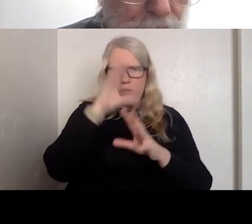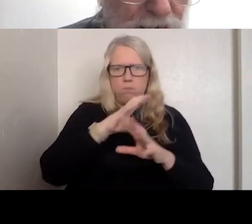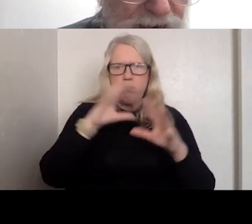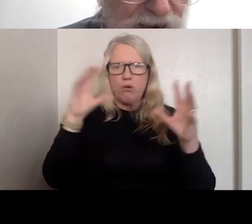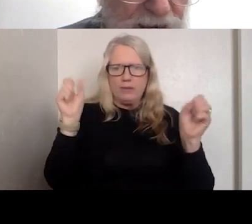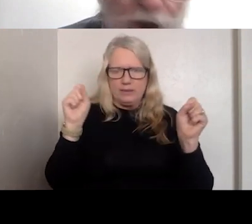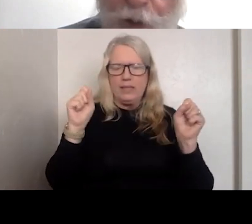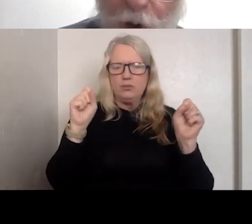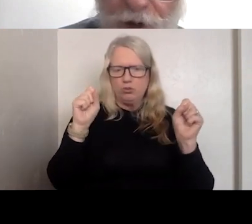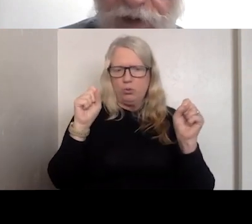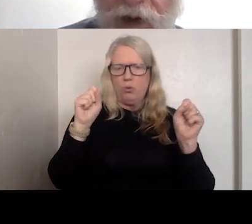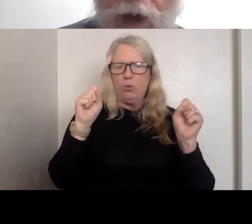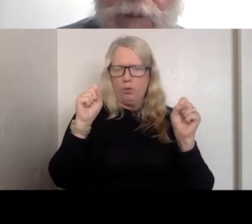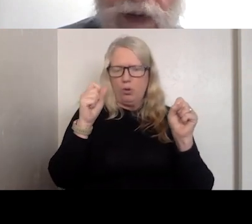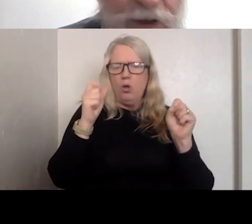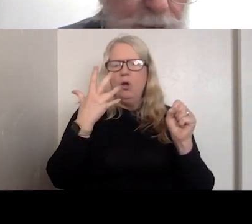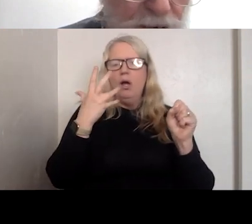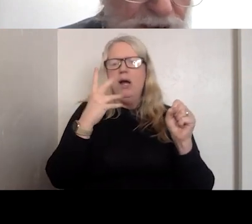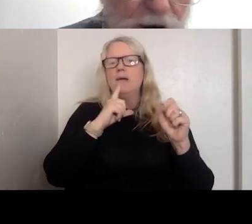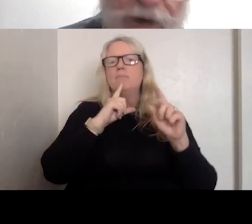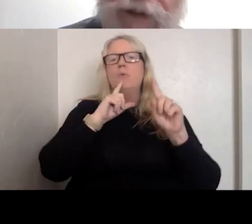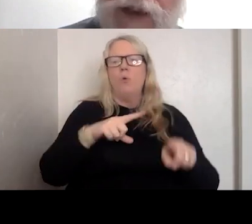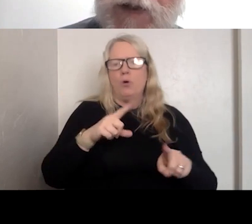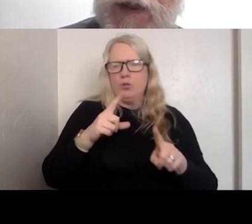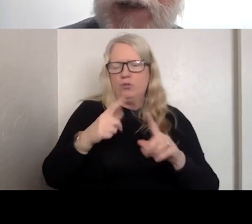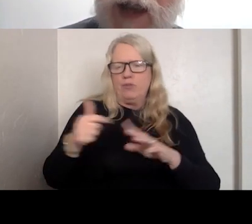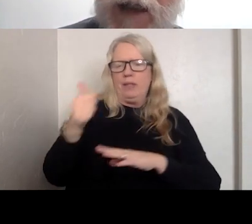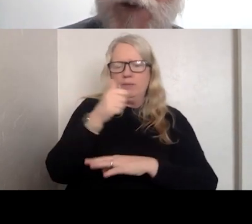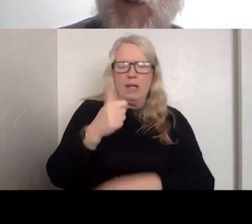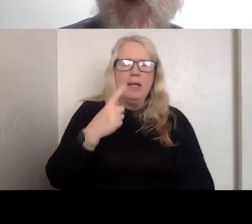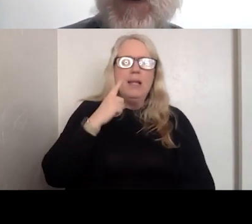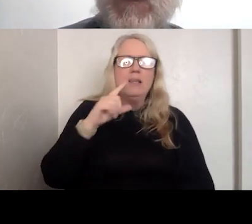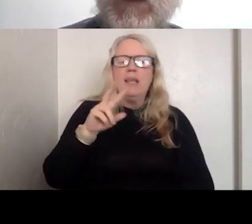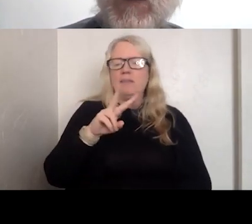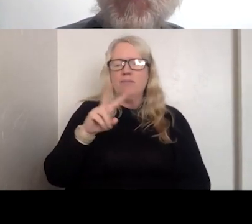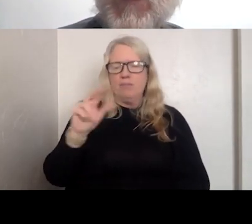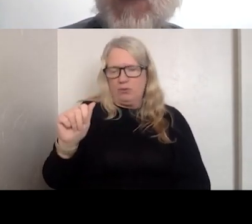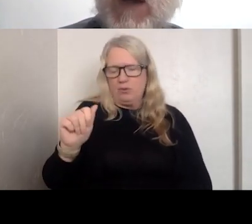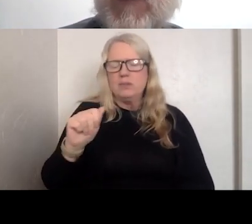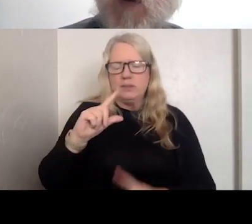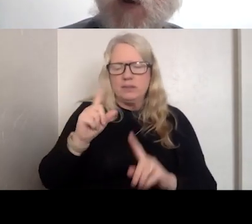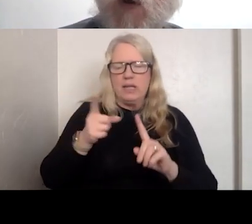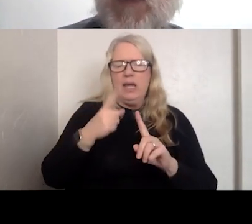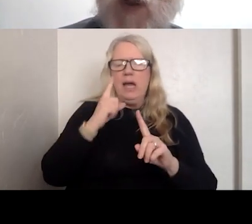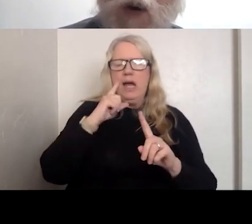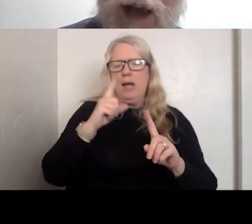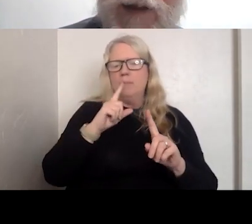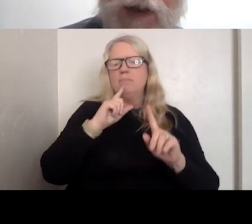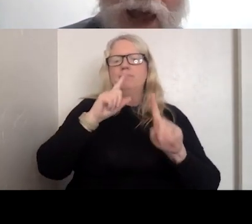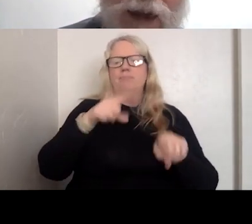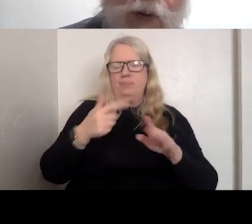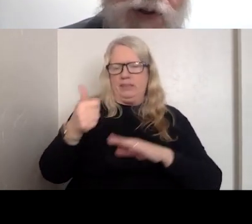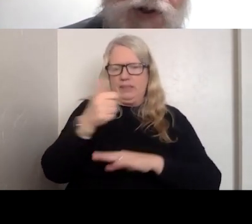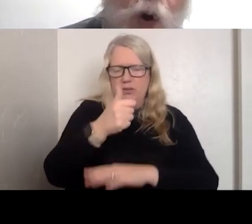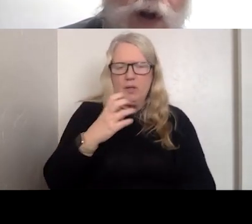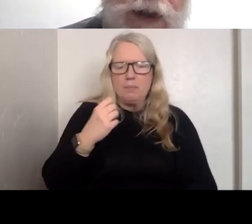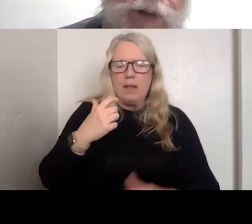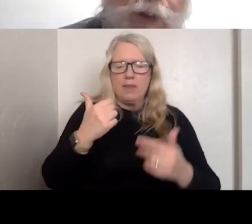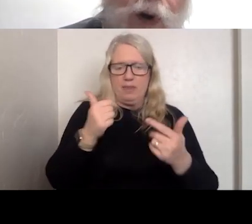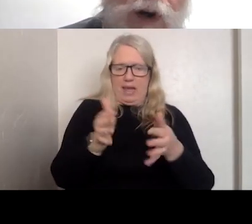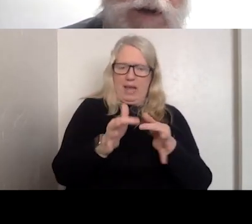EXECUTIVE ORDERS. THE MILITARY ORDER HAS LANGUAGE CALLING FOR